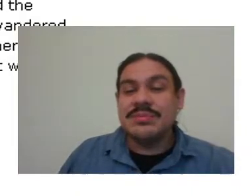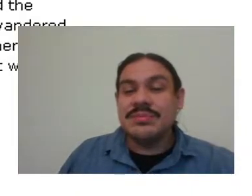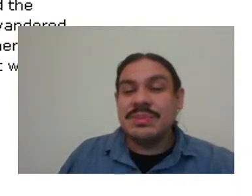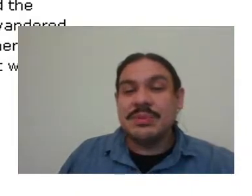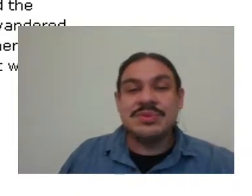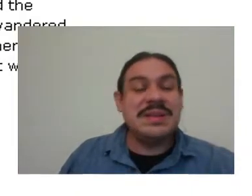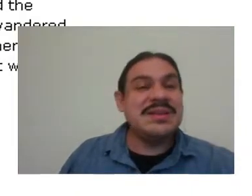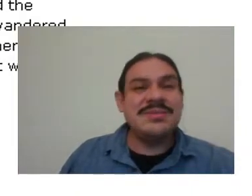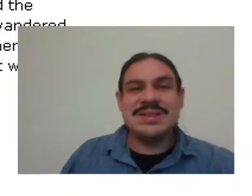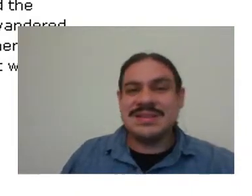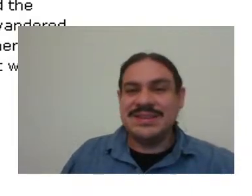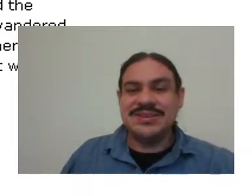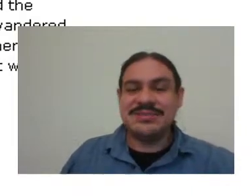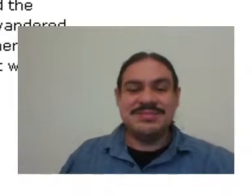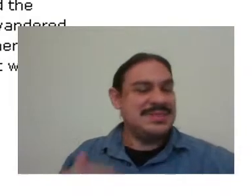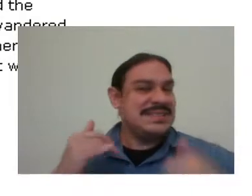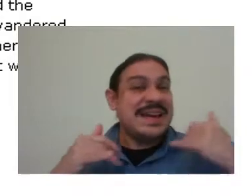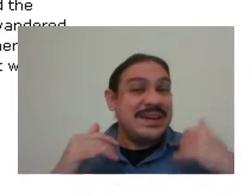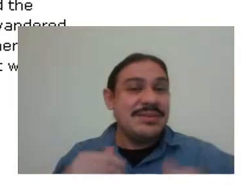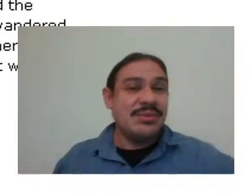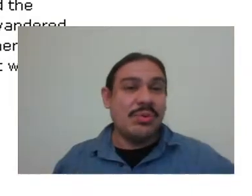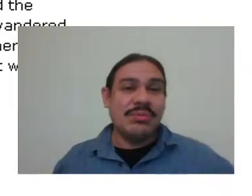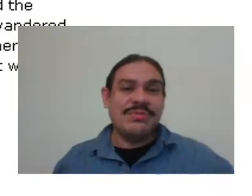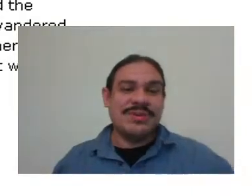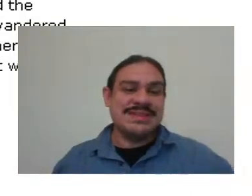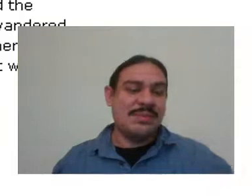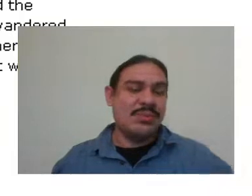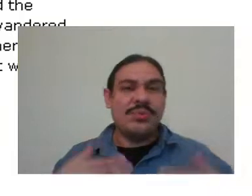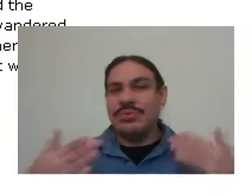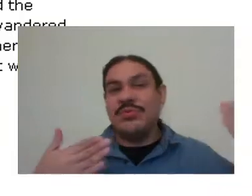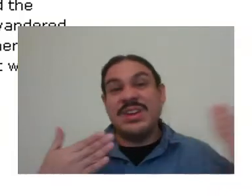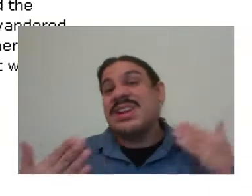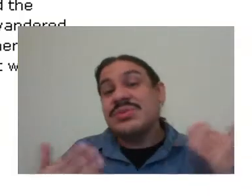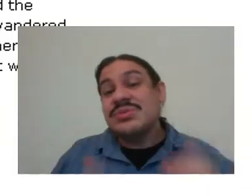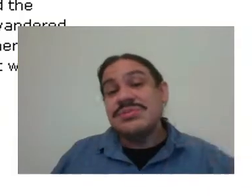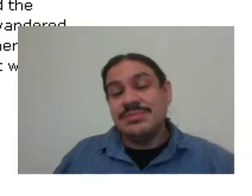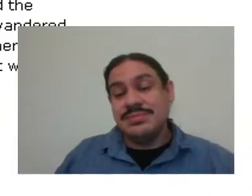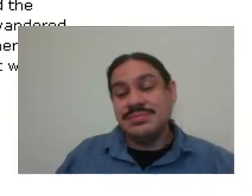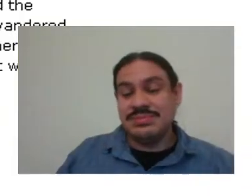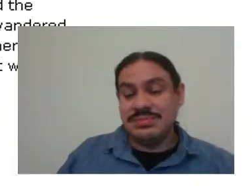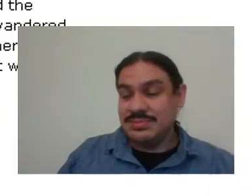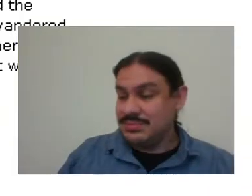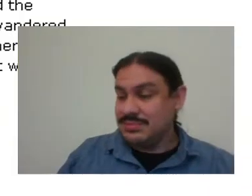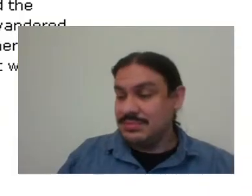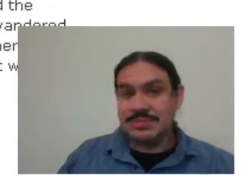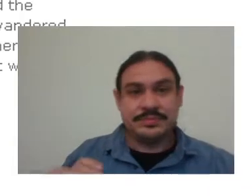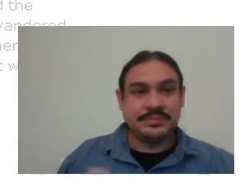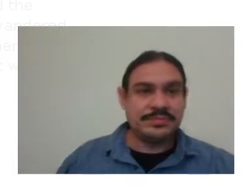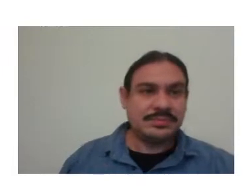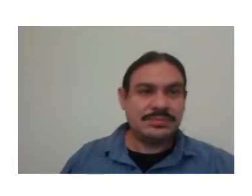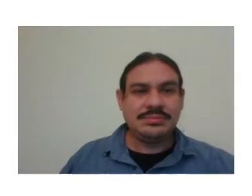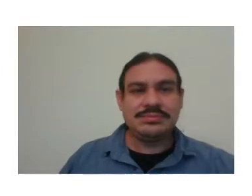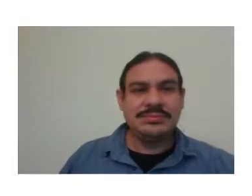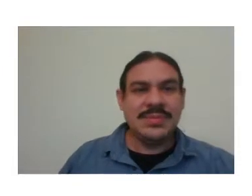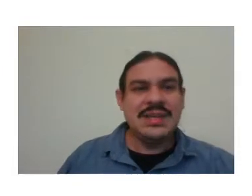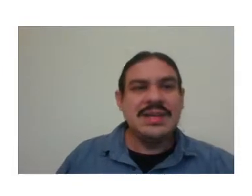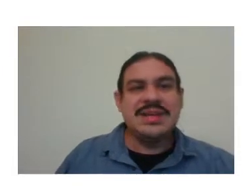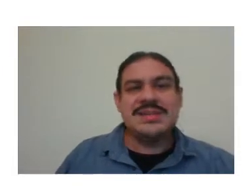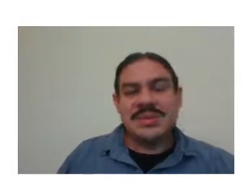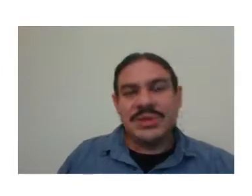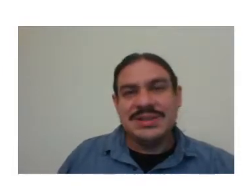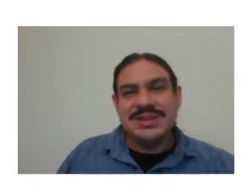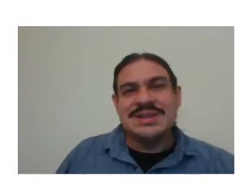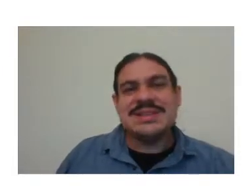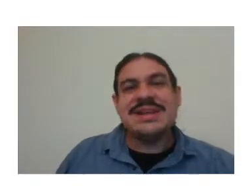speak them, it's either signing, or for example through videos. In summary, sign